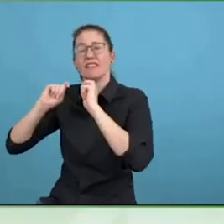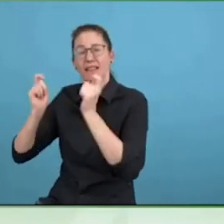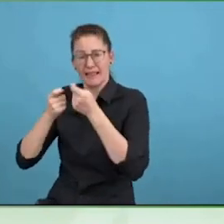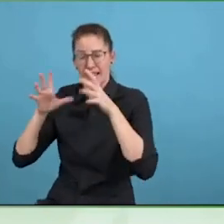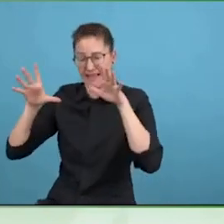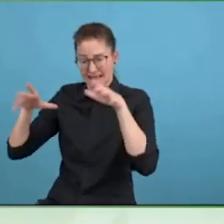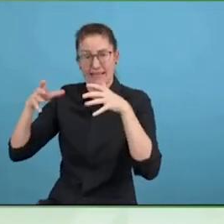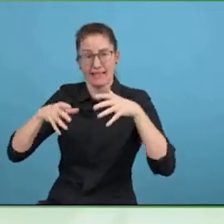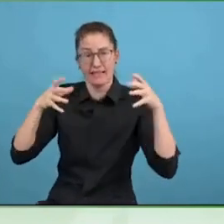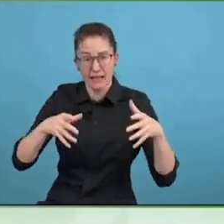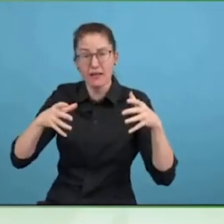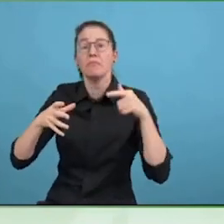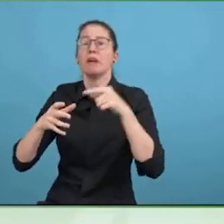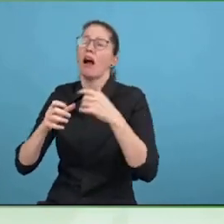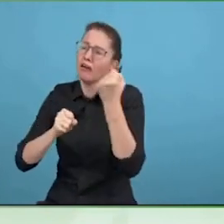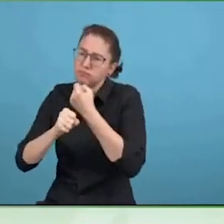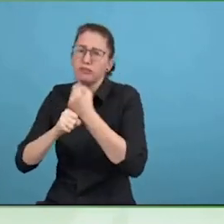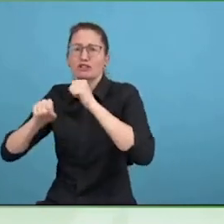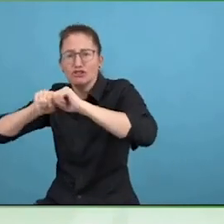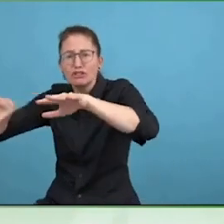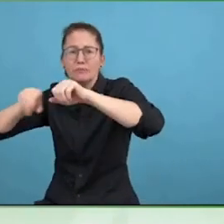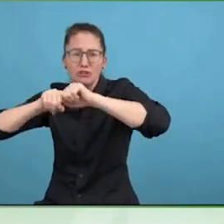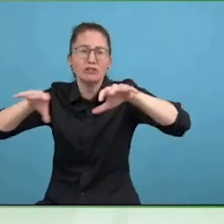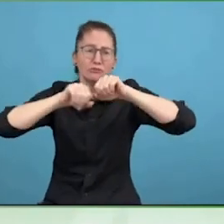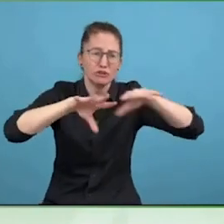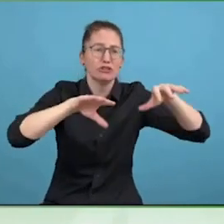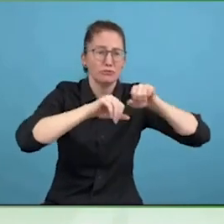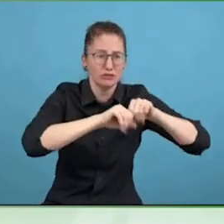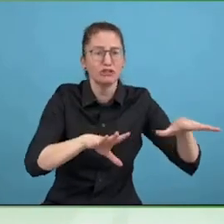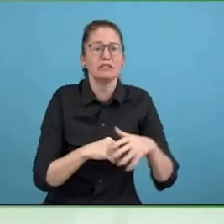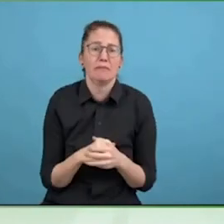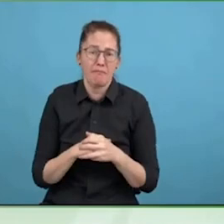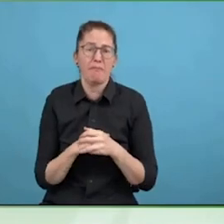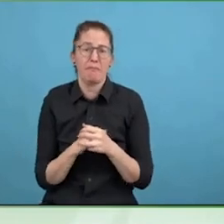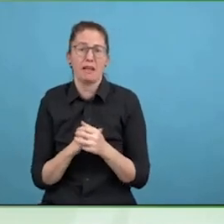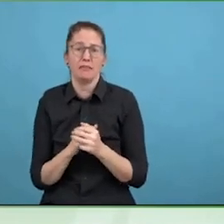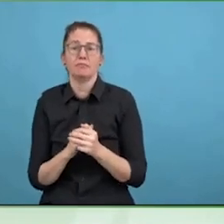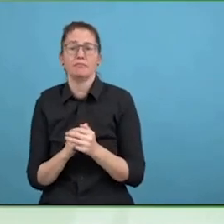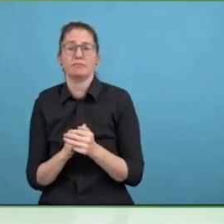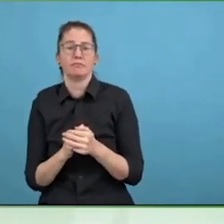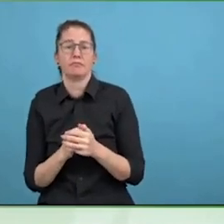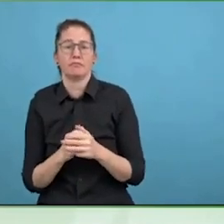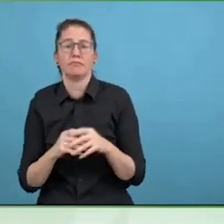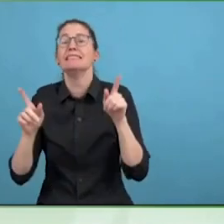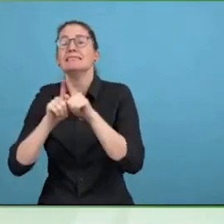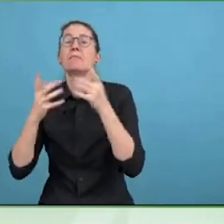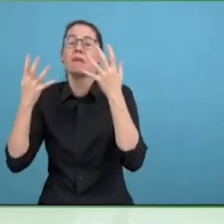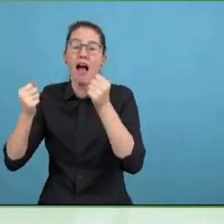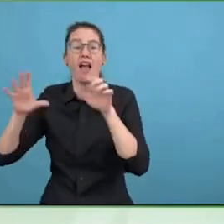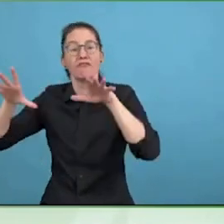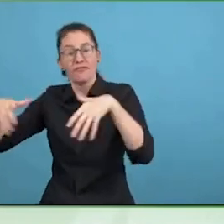program, and contributing to the team. And you can check out some of our team members at the conference.